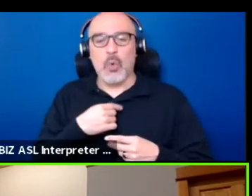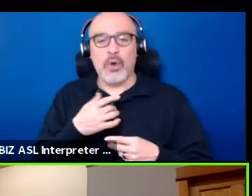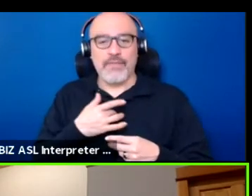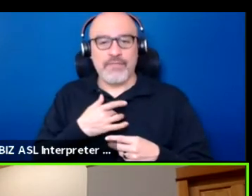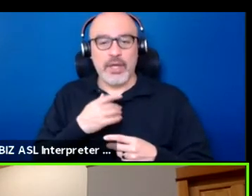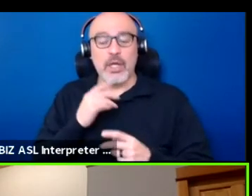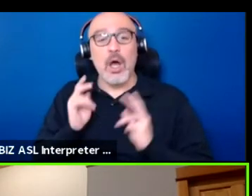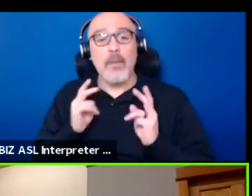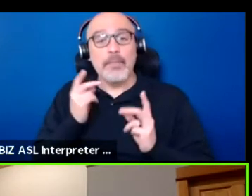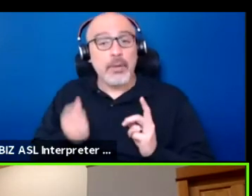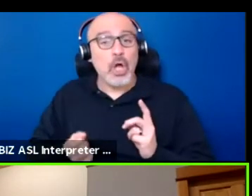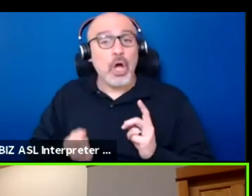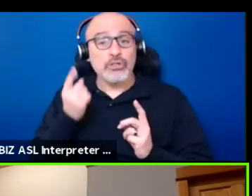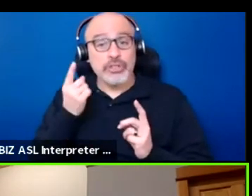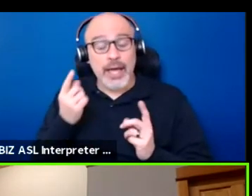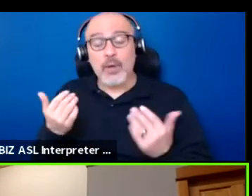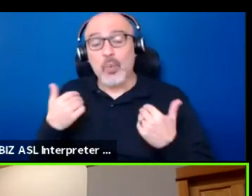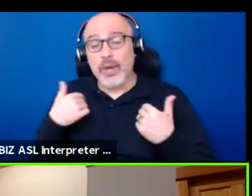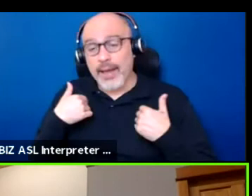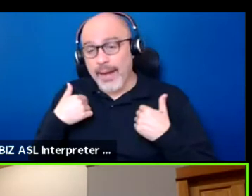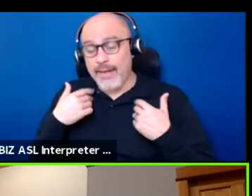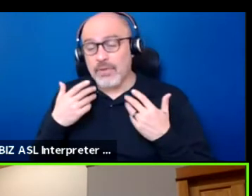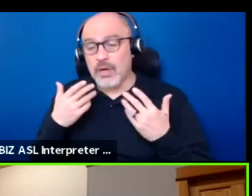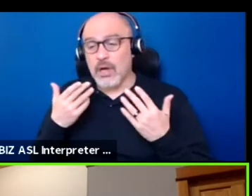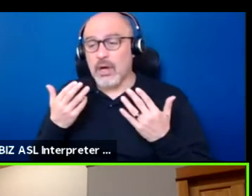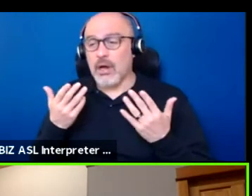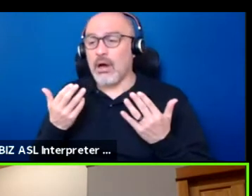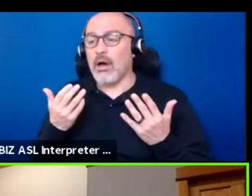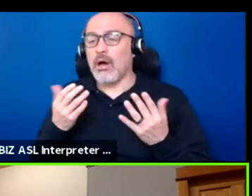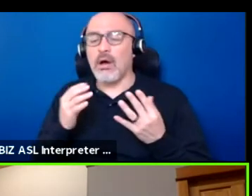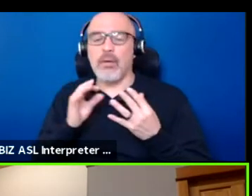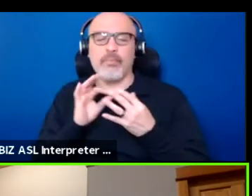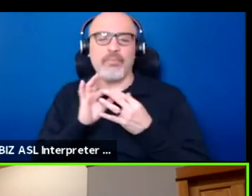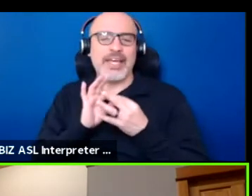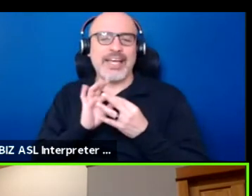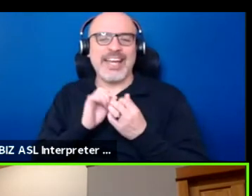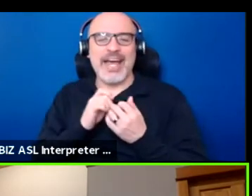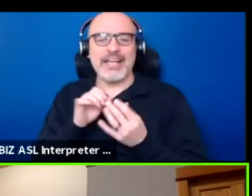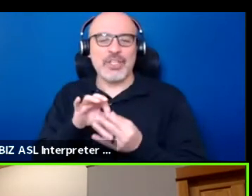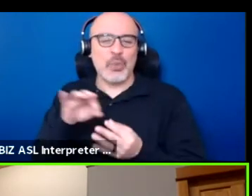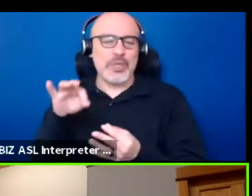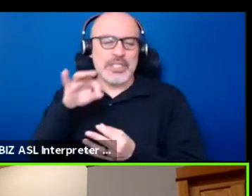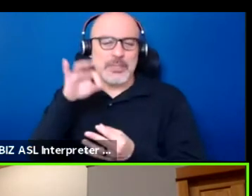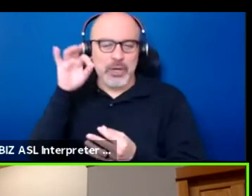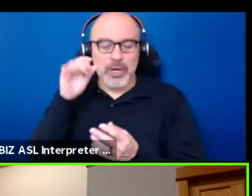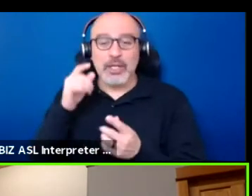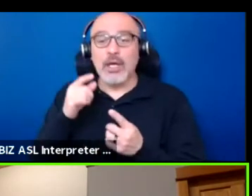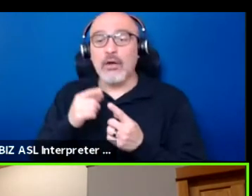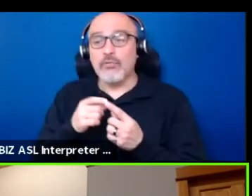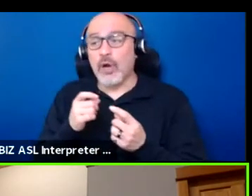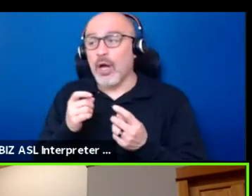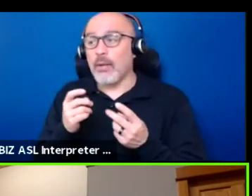that we have this connection with spirit that comes from this place that we live in